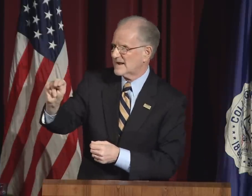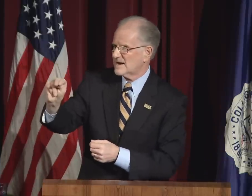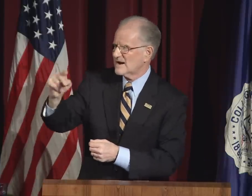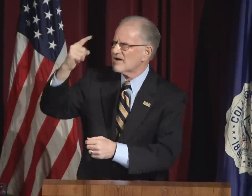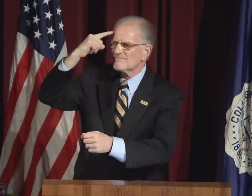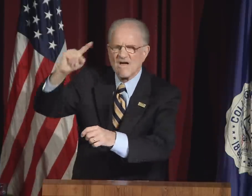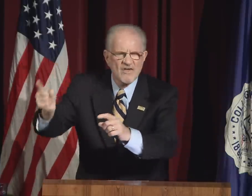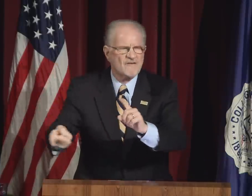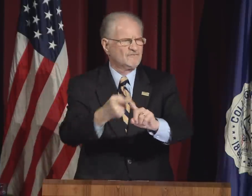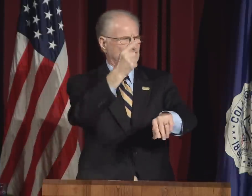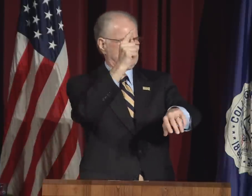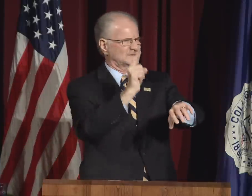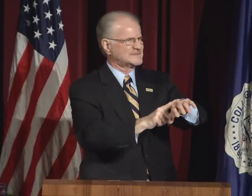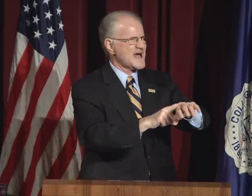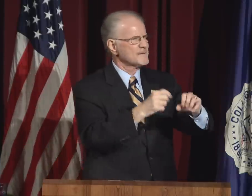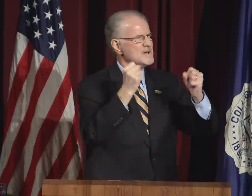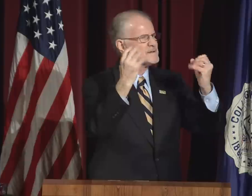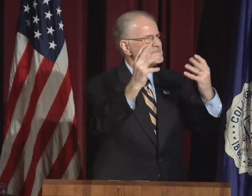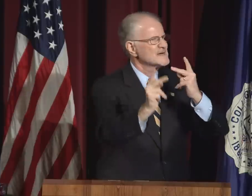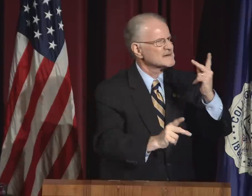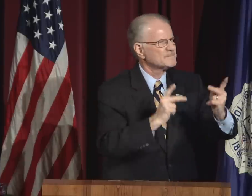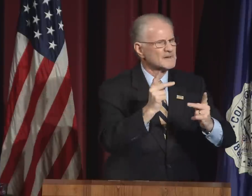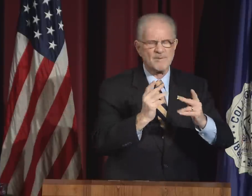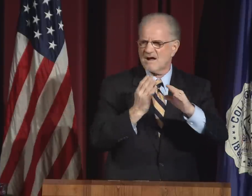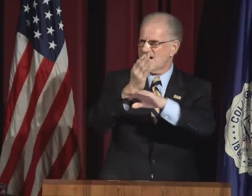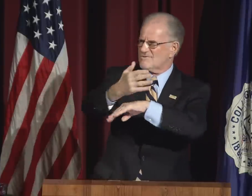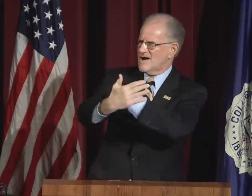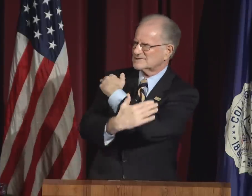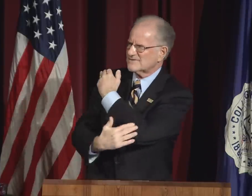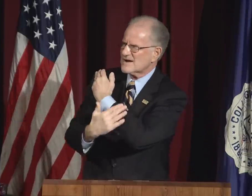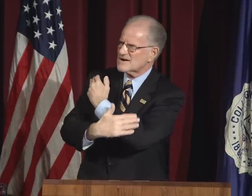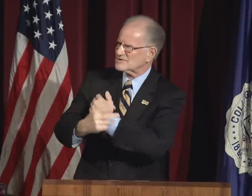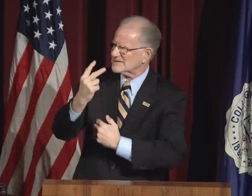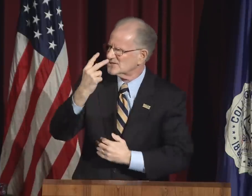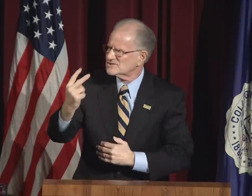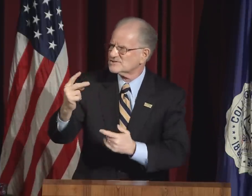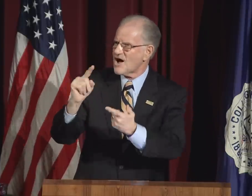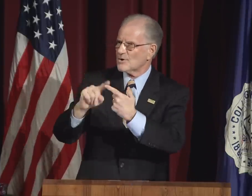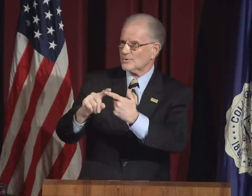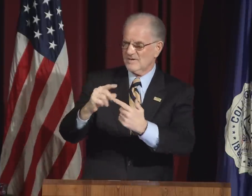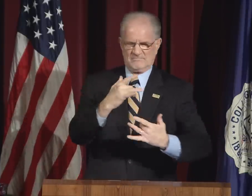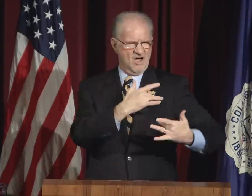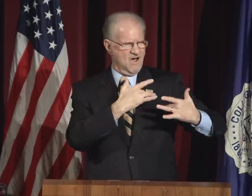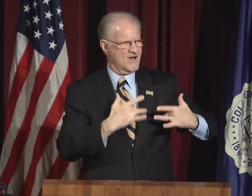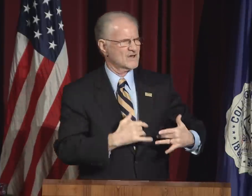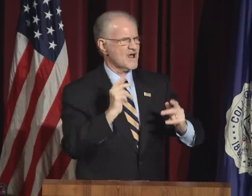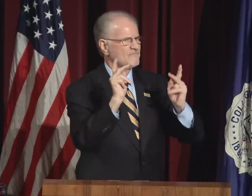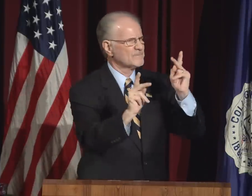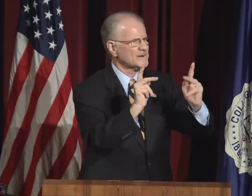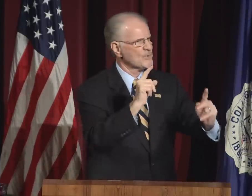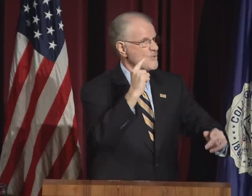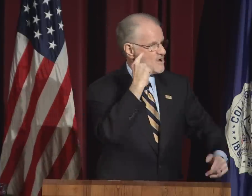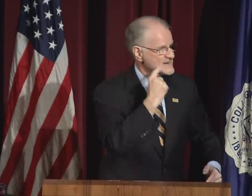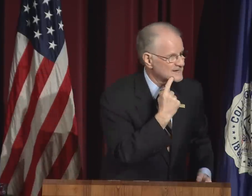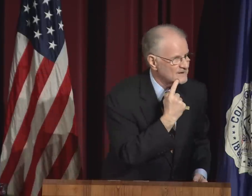Because of DPN, for the first time many people